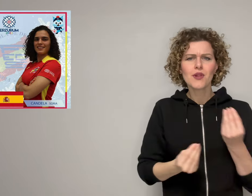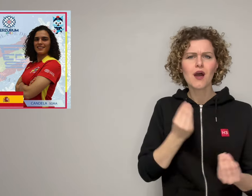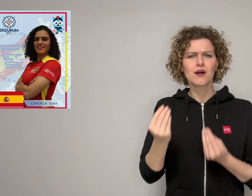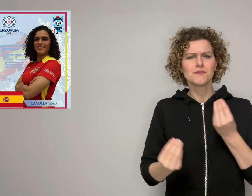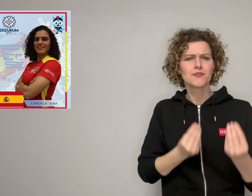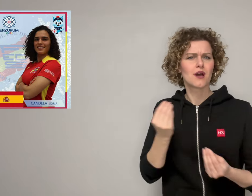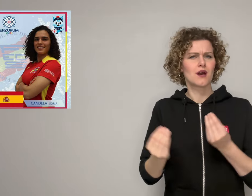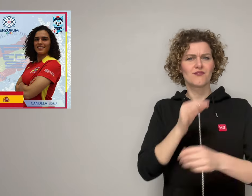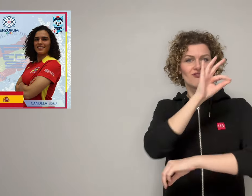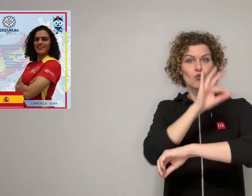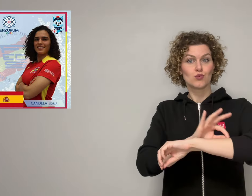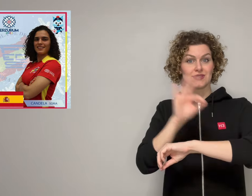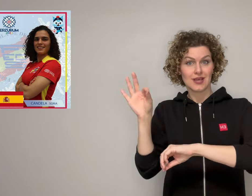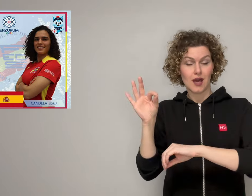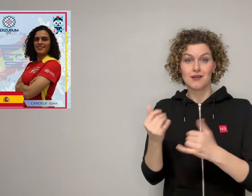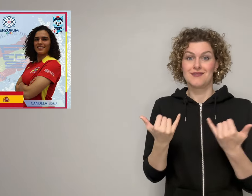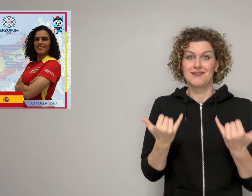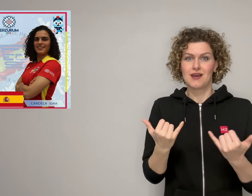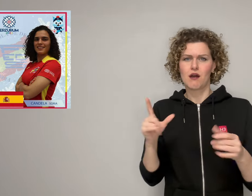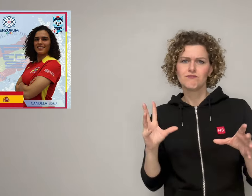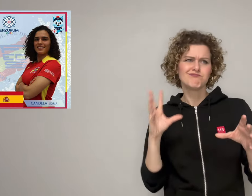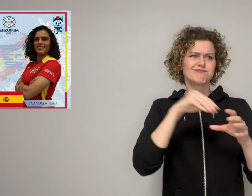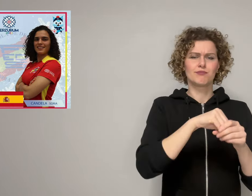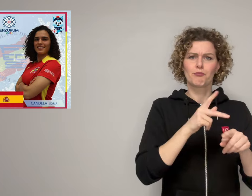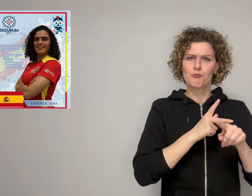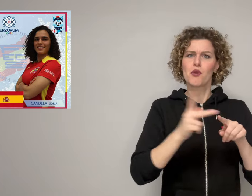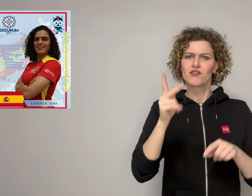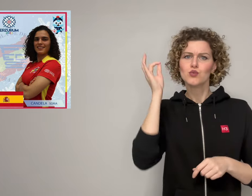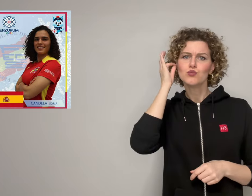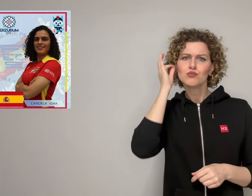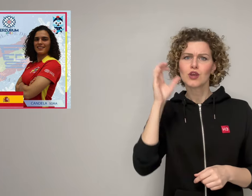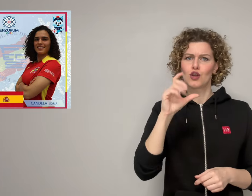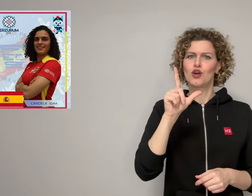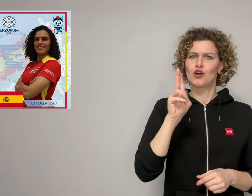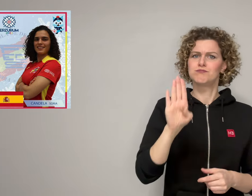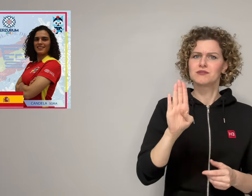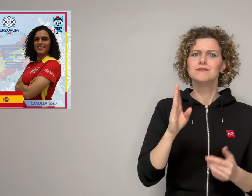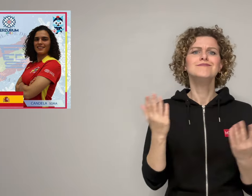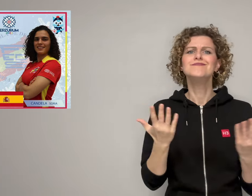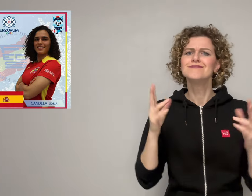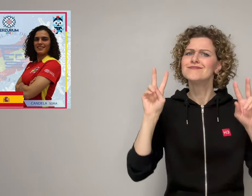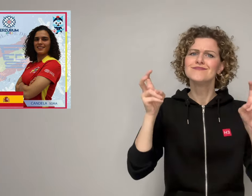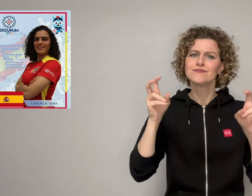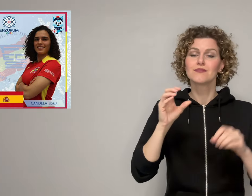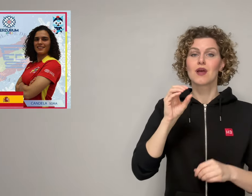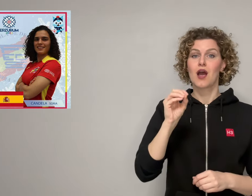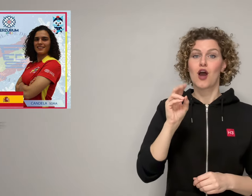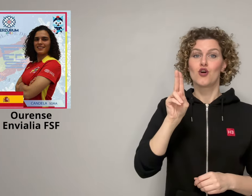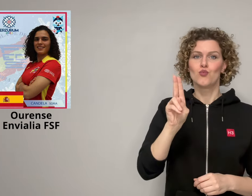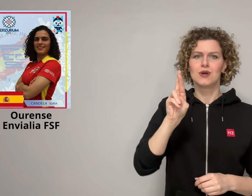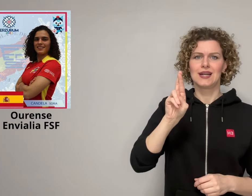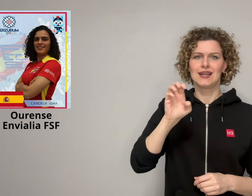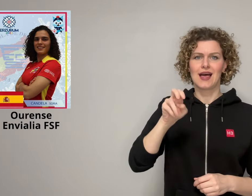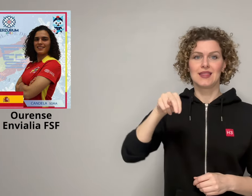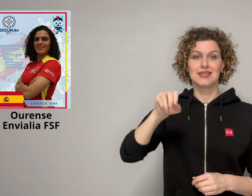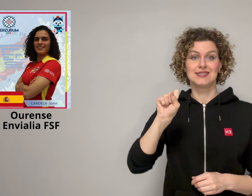futsal since childhood and now is playing for the Ourense Envialia